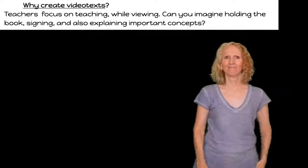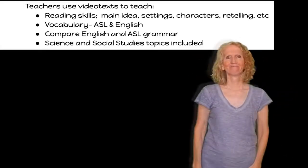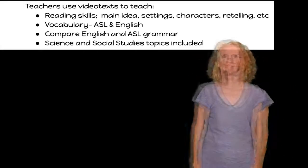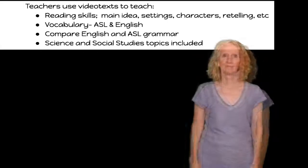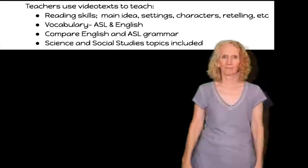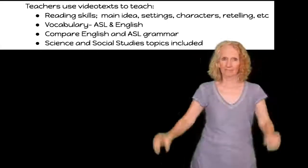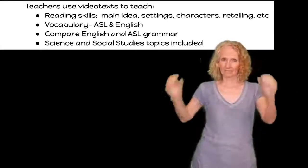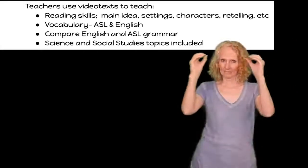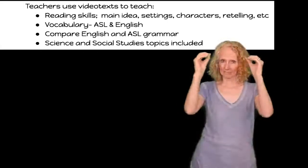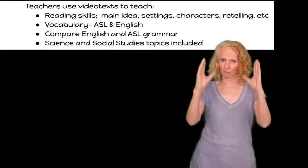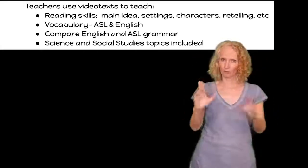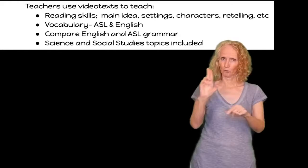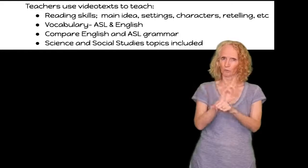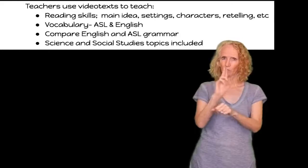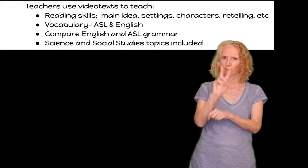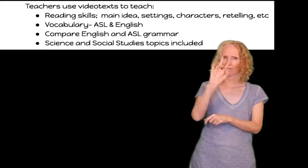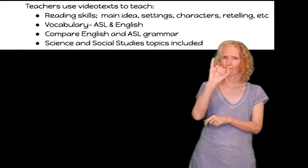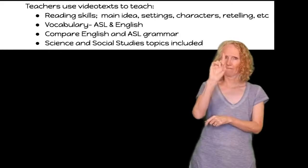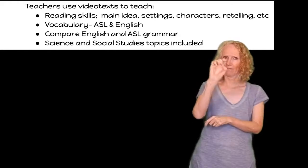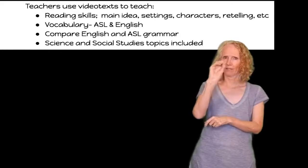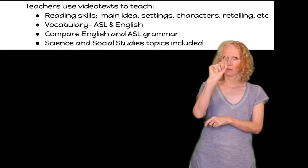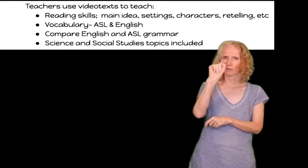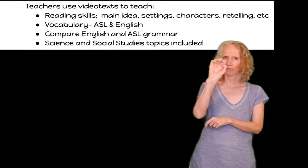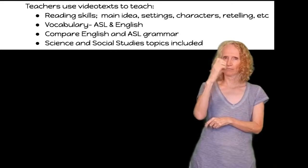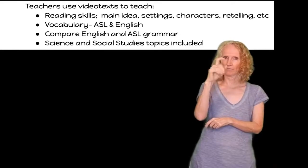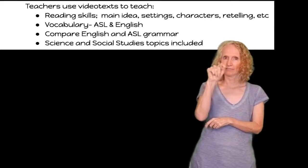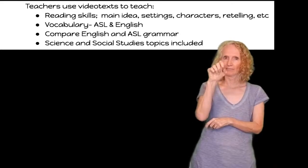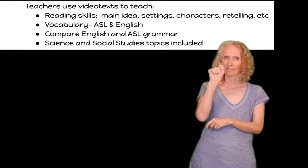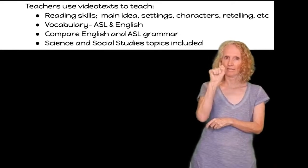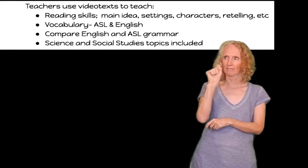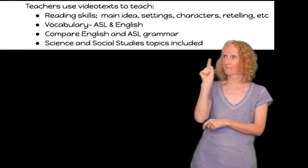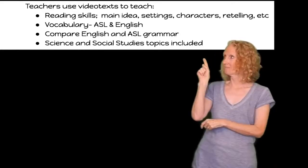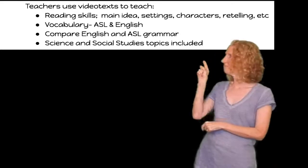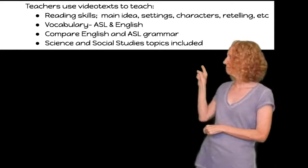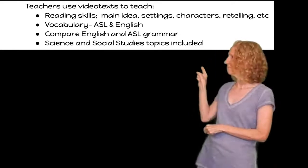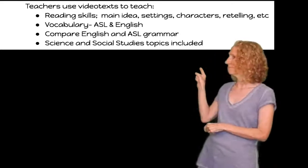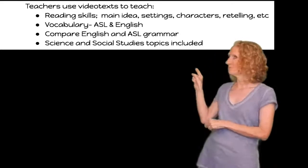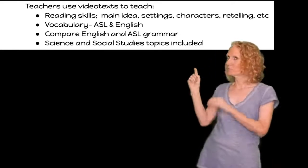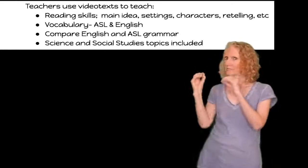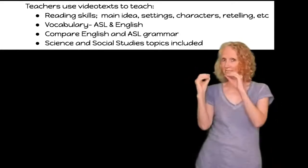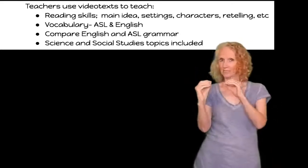paying attention teachers use video text to teach